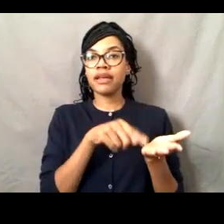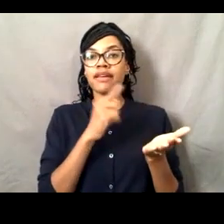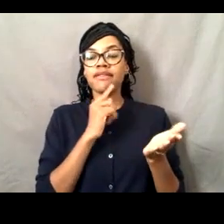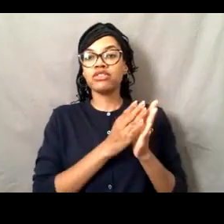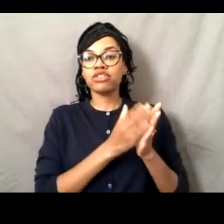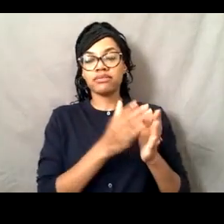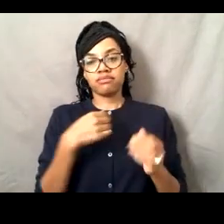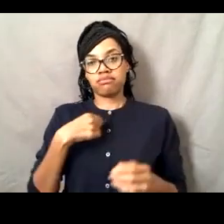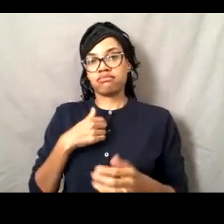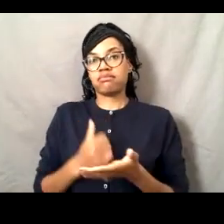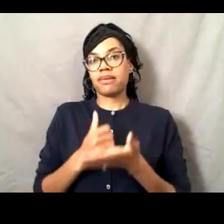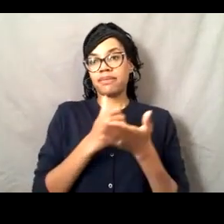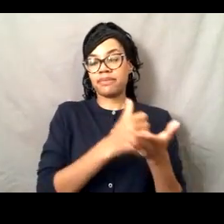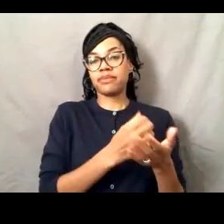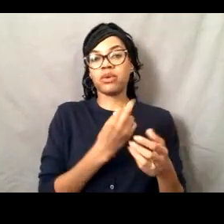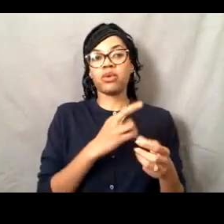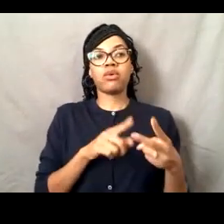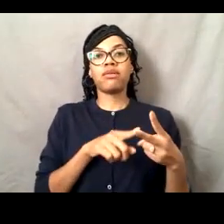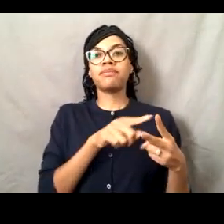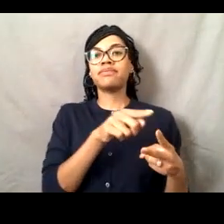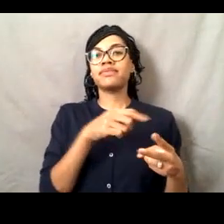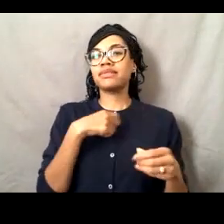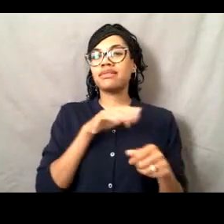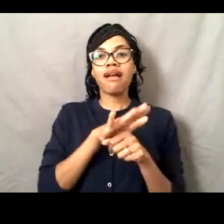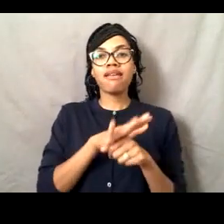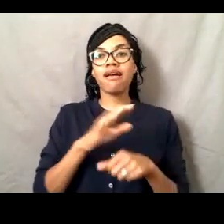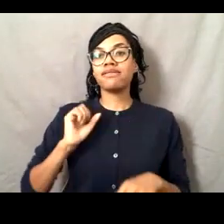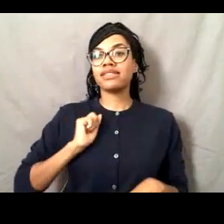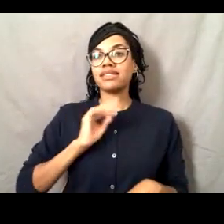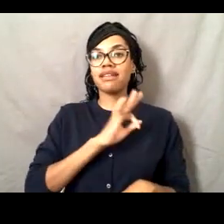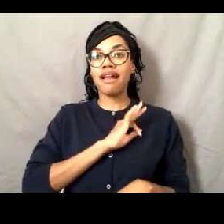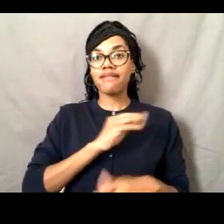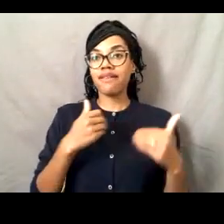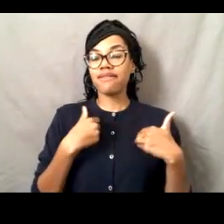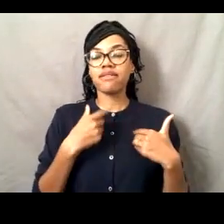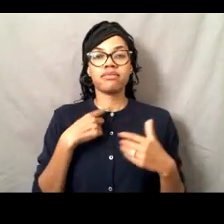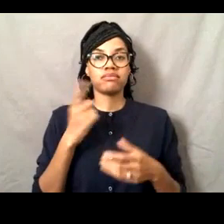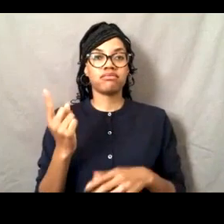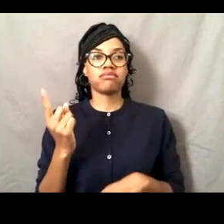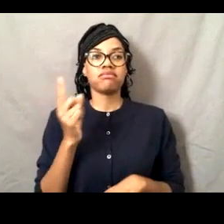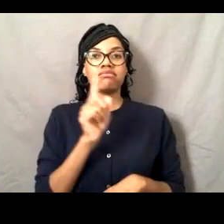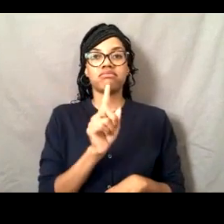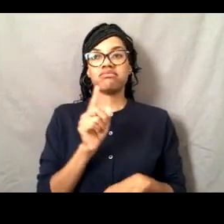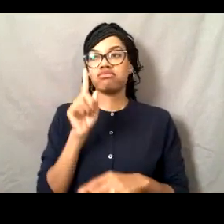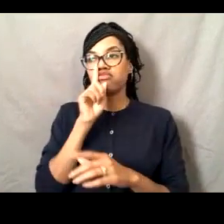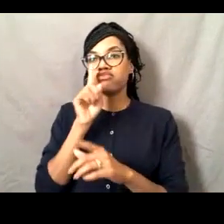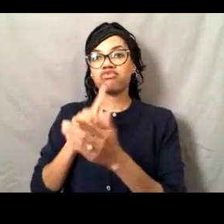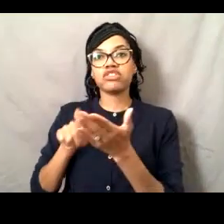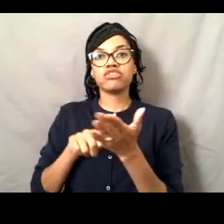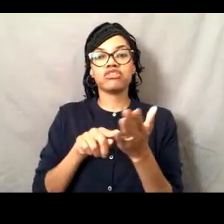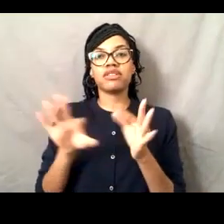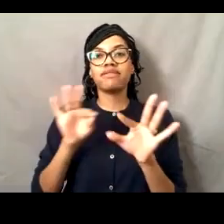and they couldn't find someone, I would try to help them find someone to go out on the ship. So that was really fun.